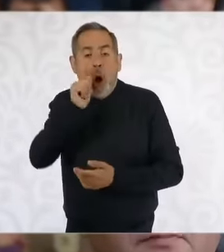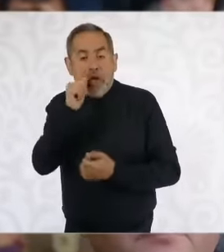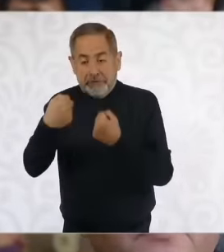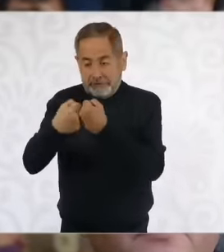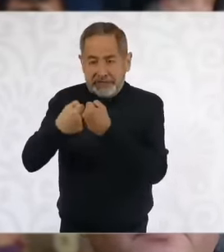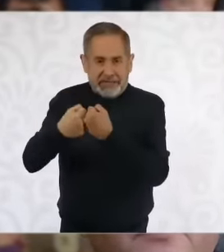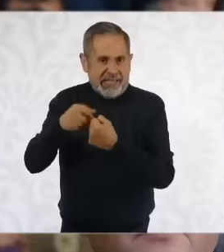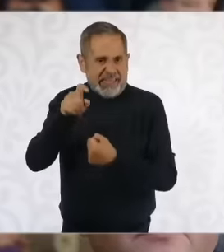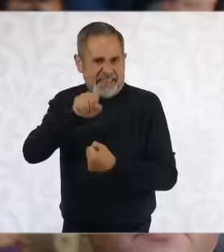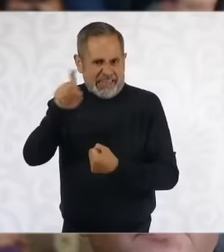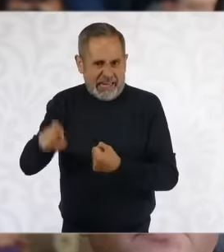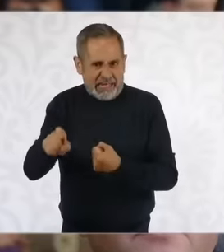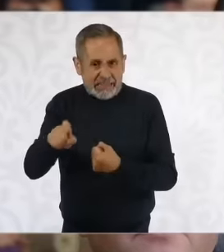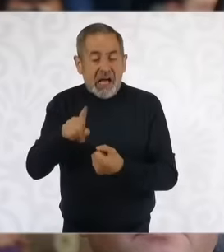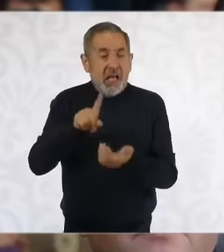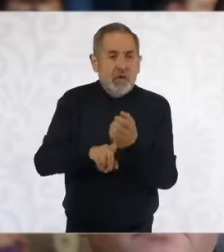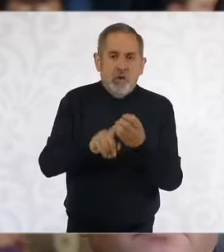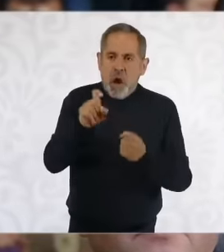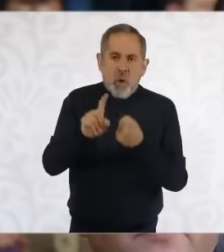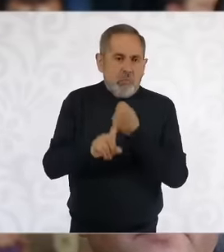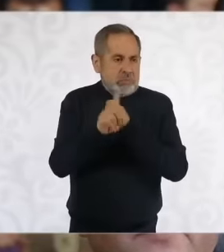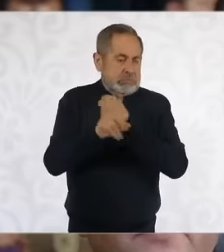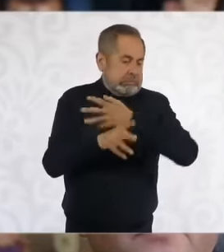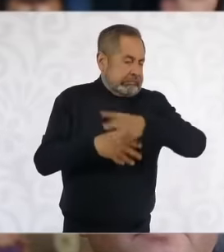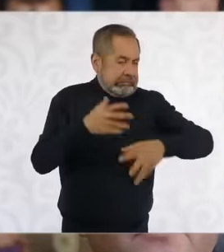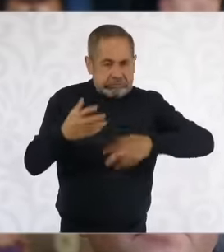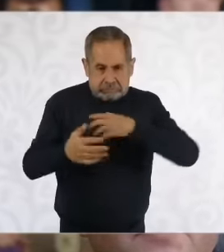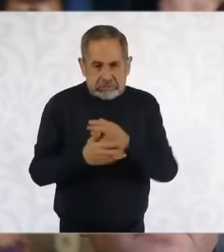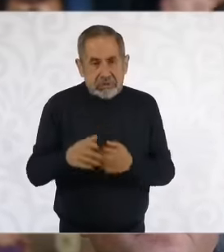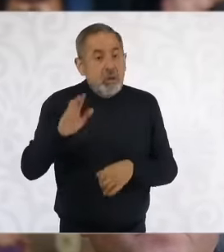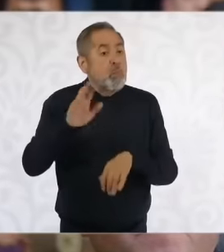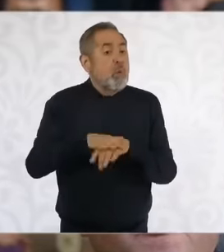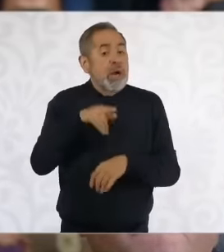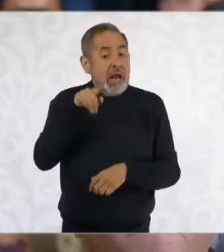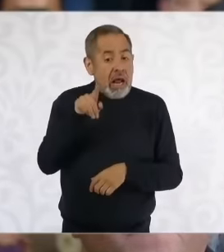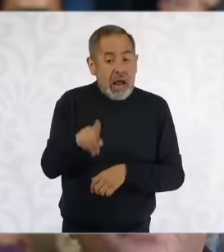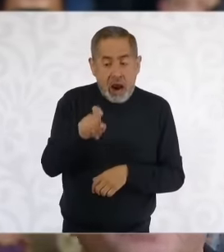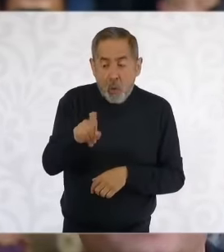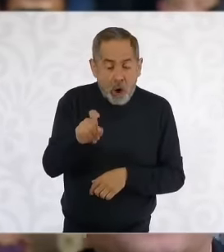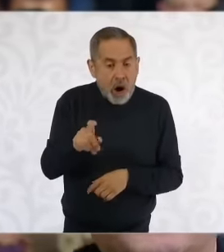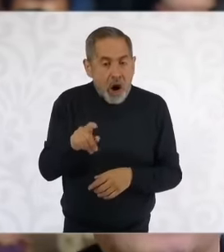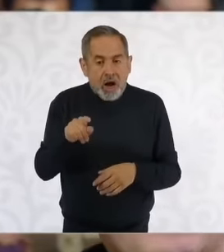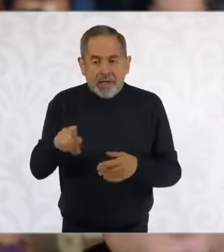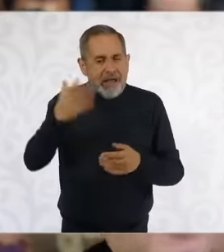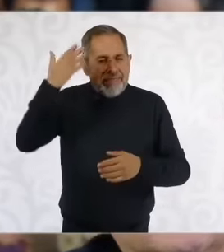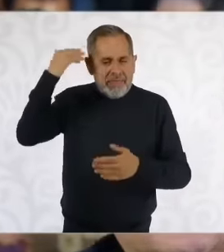crisis hydraulics derived from the liquid supply commitments contemplated in